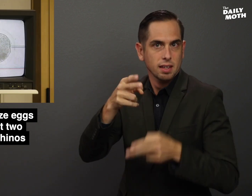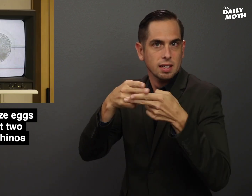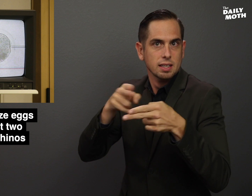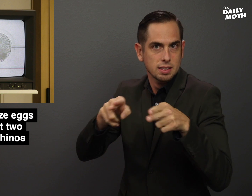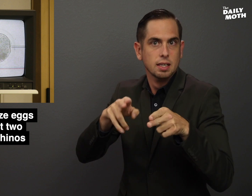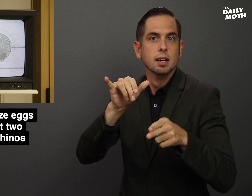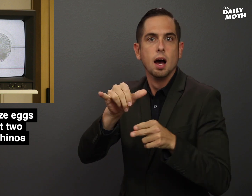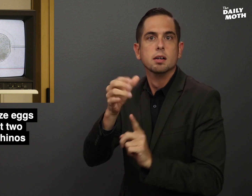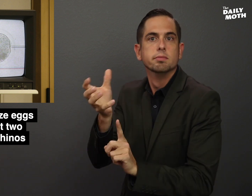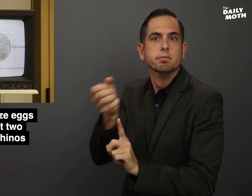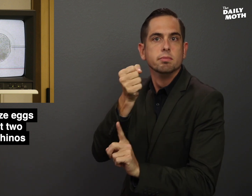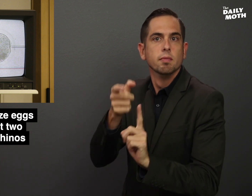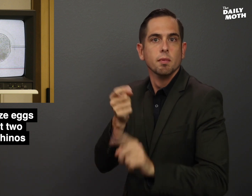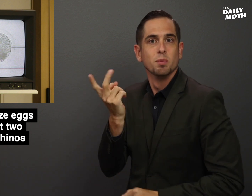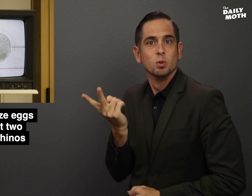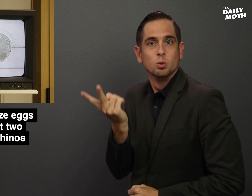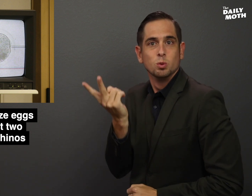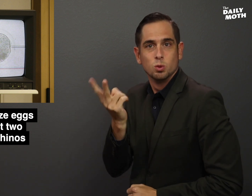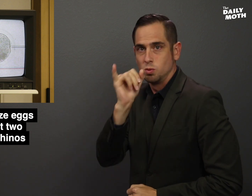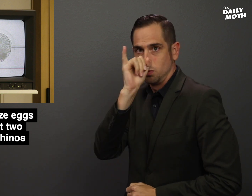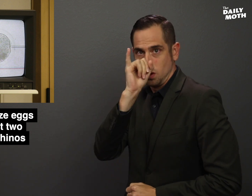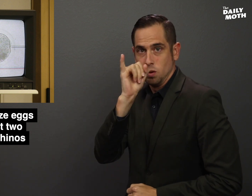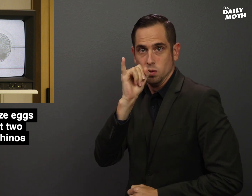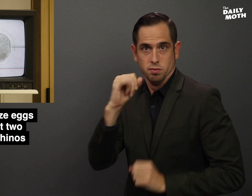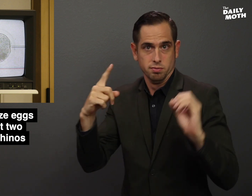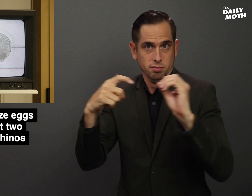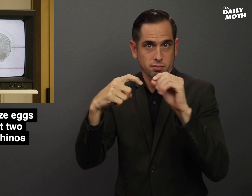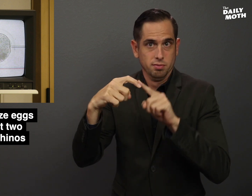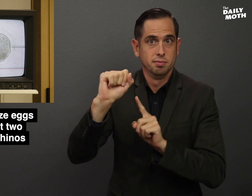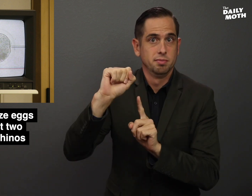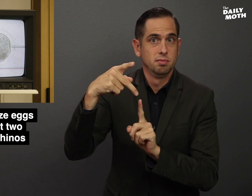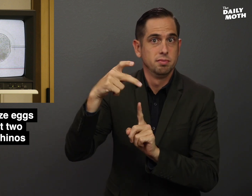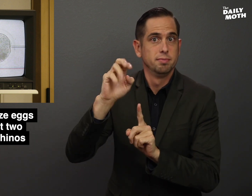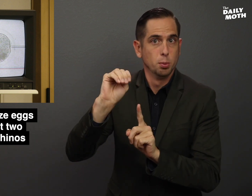eggs extracted from the two rhinos using sperm